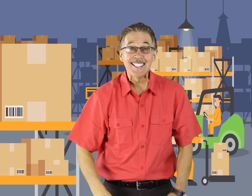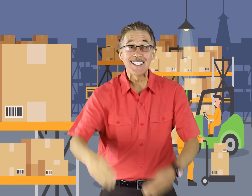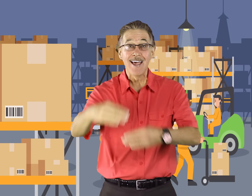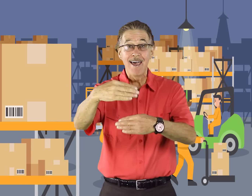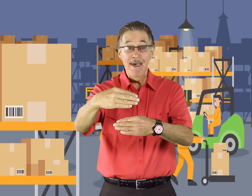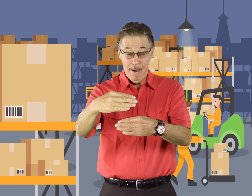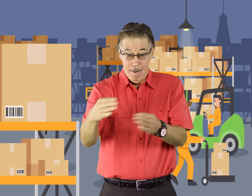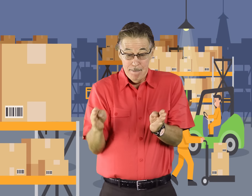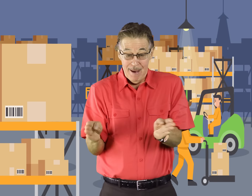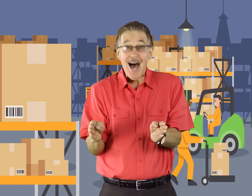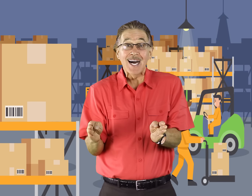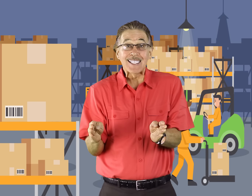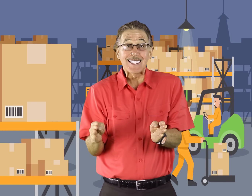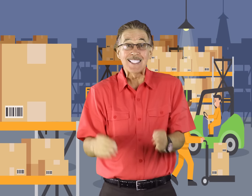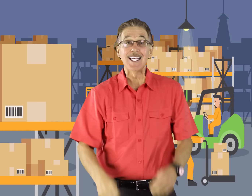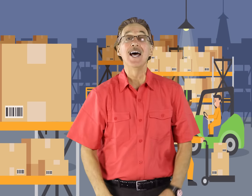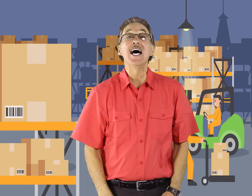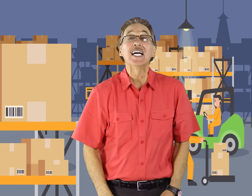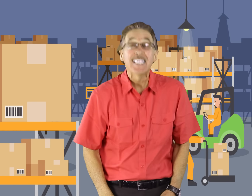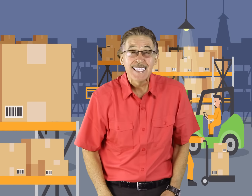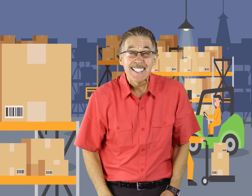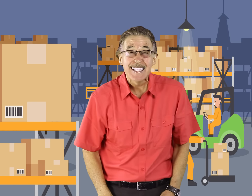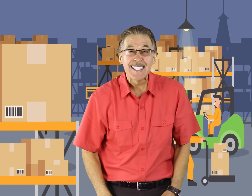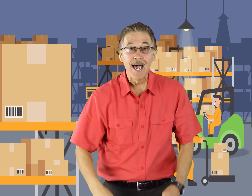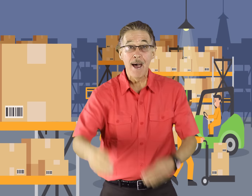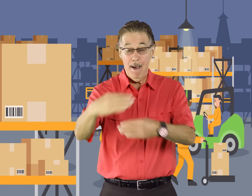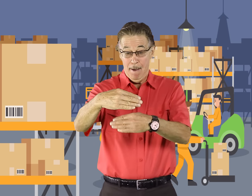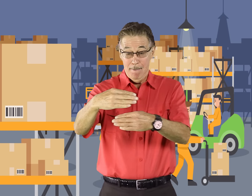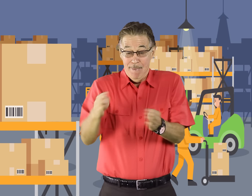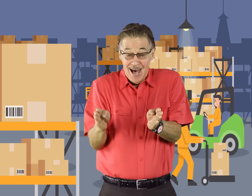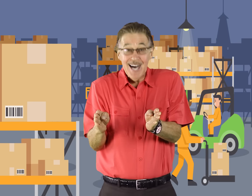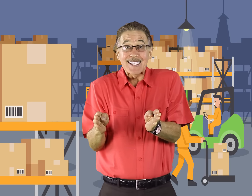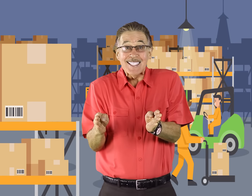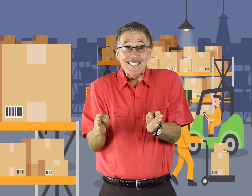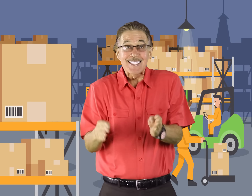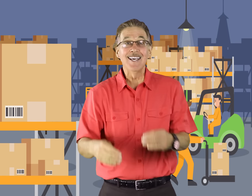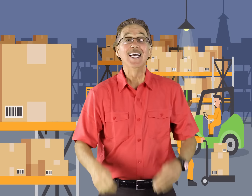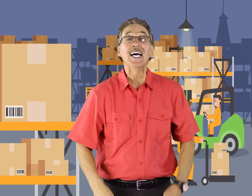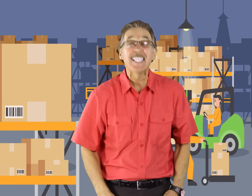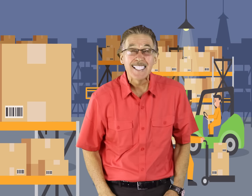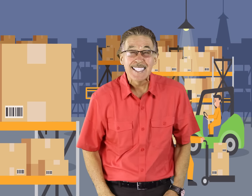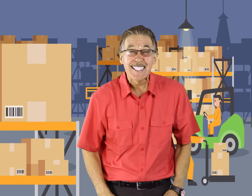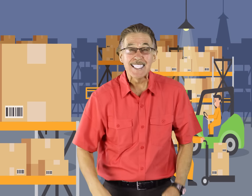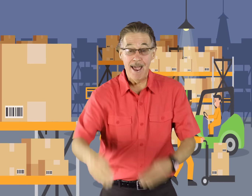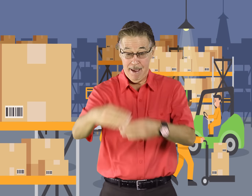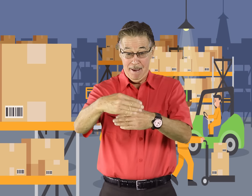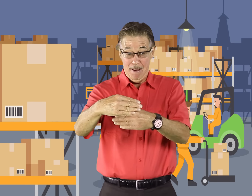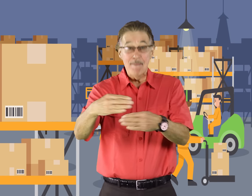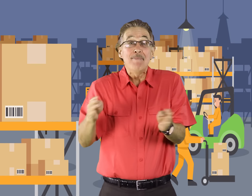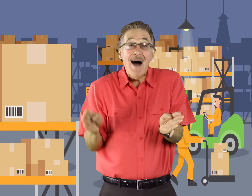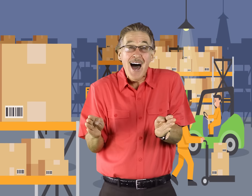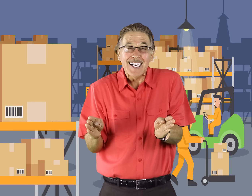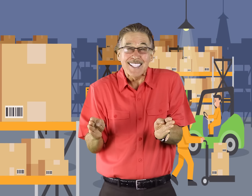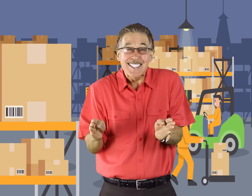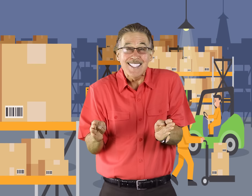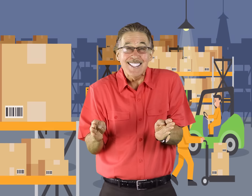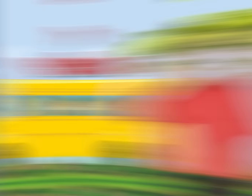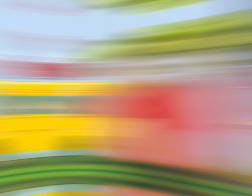/x/ box x/ box /x/ box